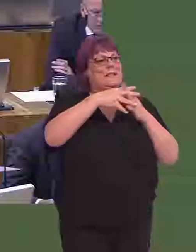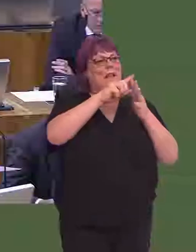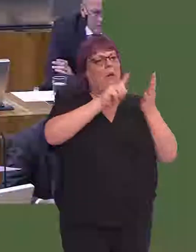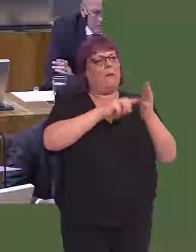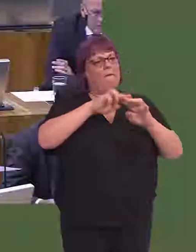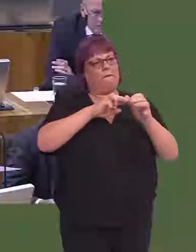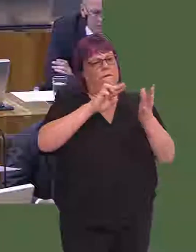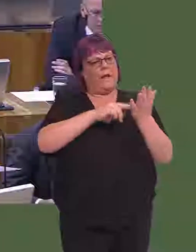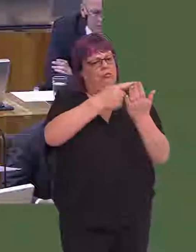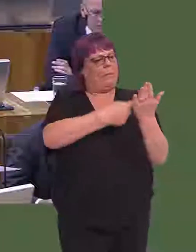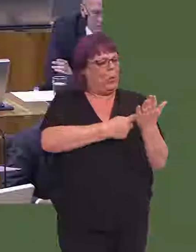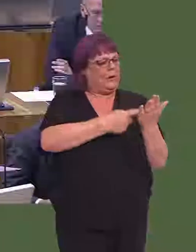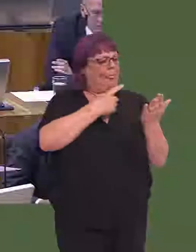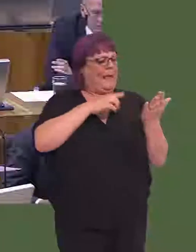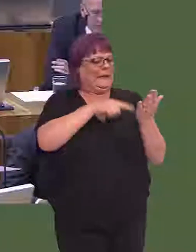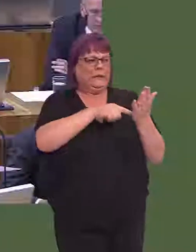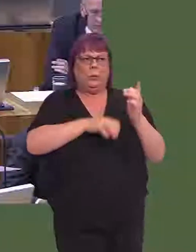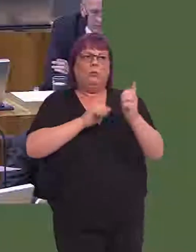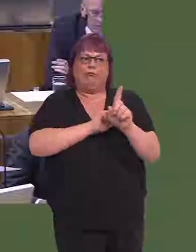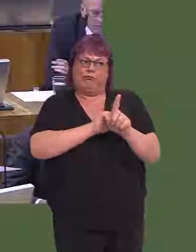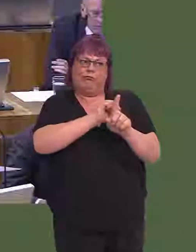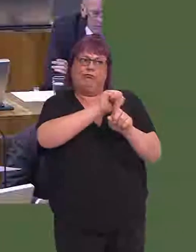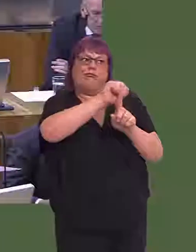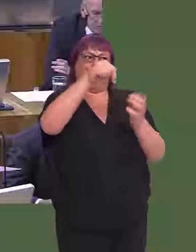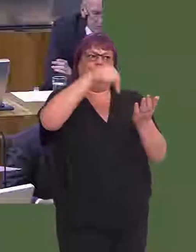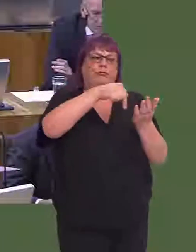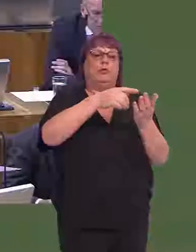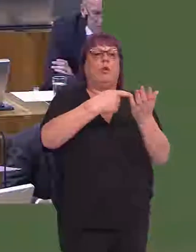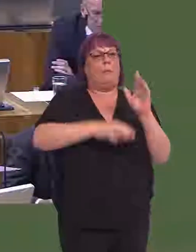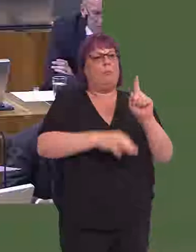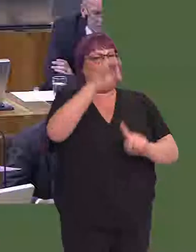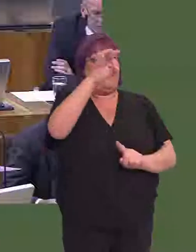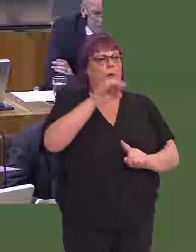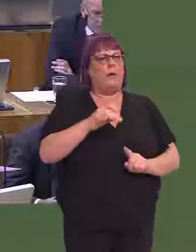that much is true, and they will need to meet those challenges, but I don't think, for example,